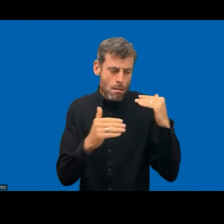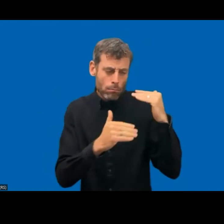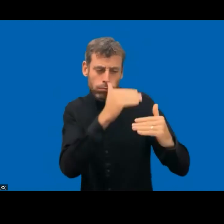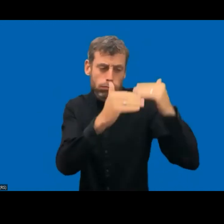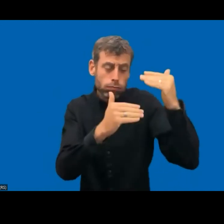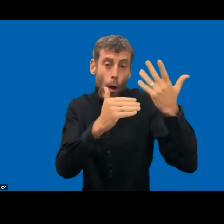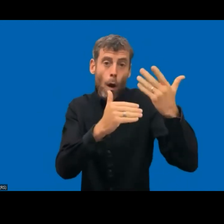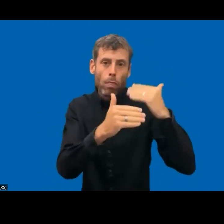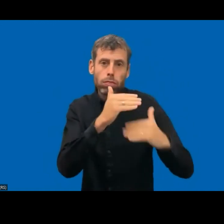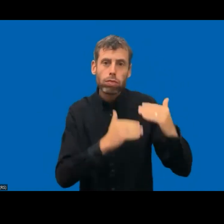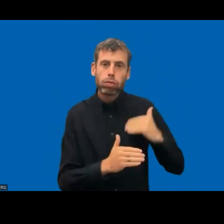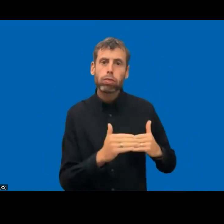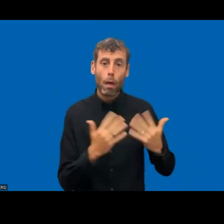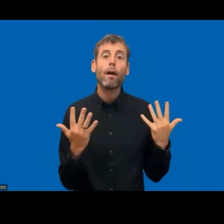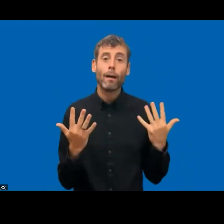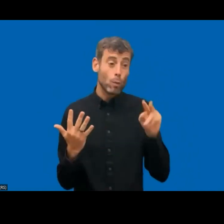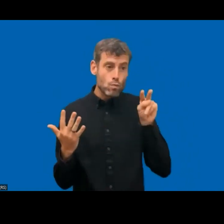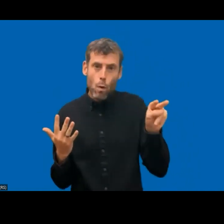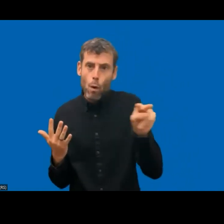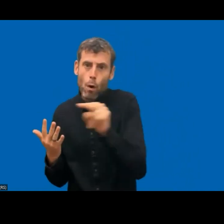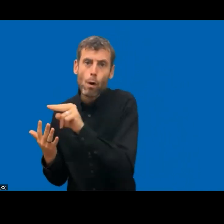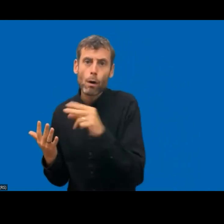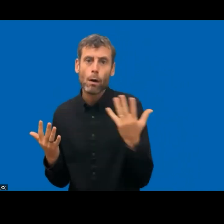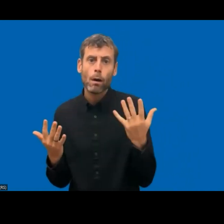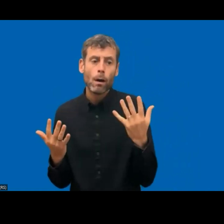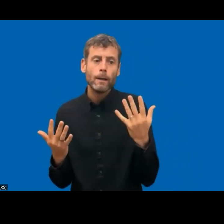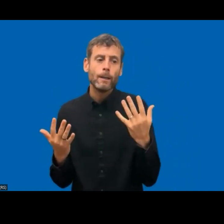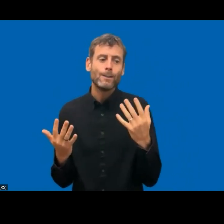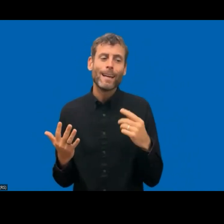to involve persons with disabilities they should ensure as well that they have the means